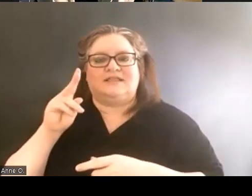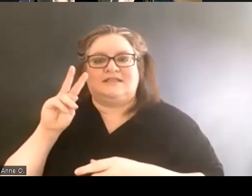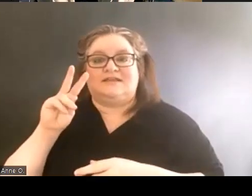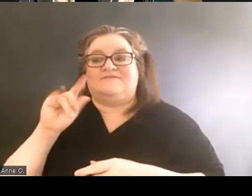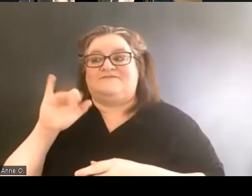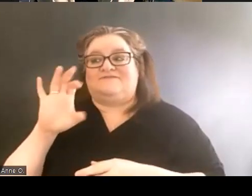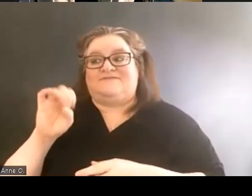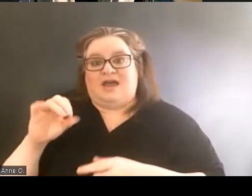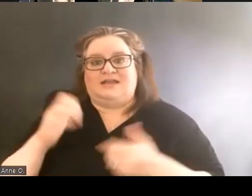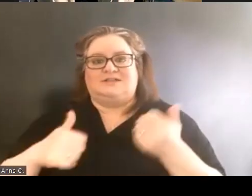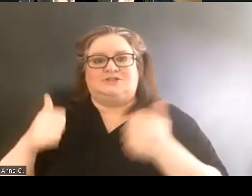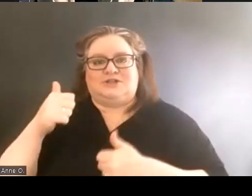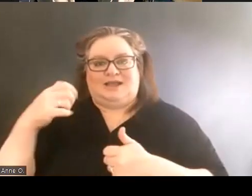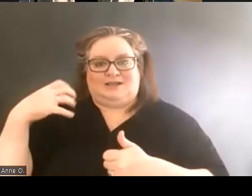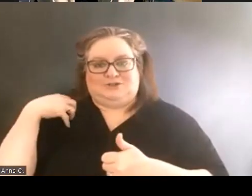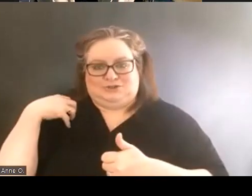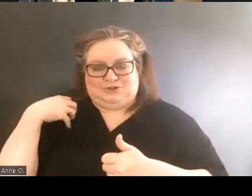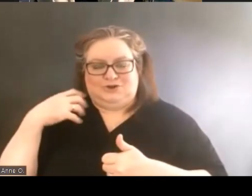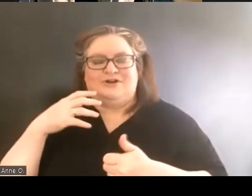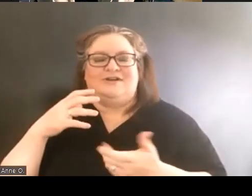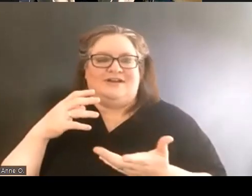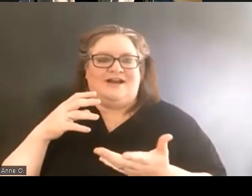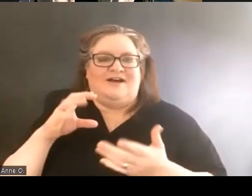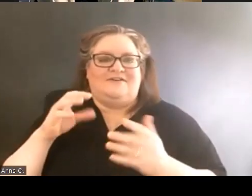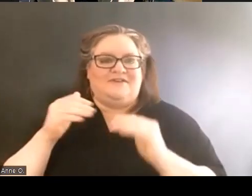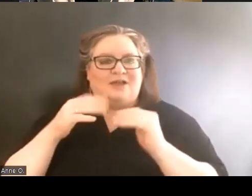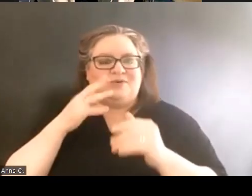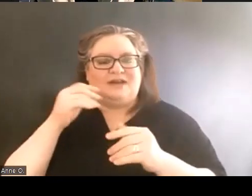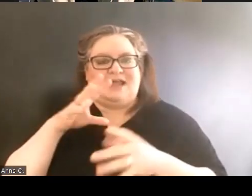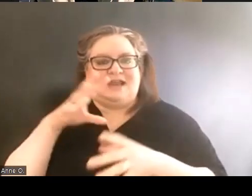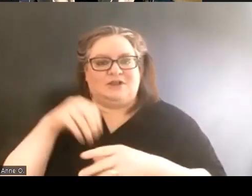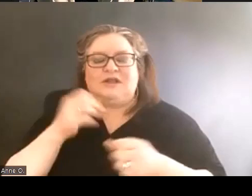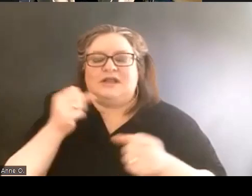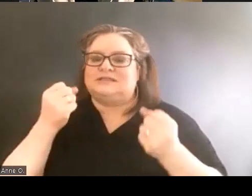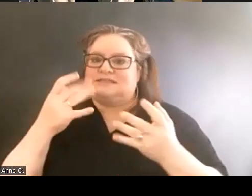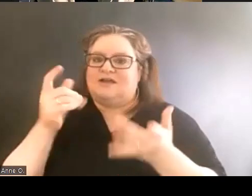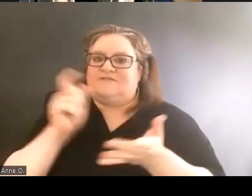and several written proposals with support